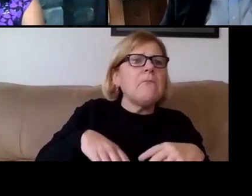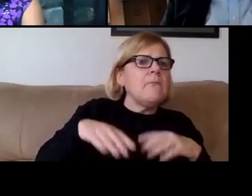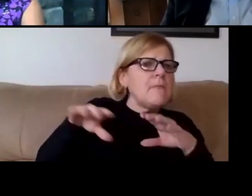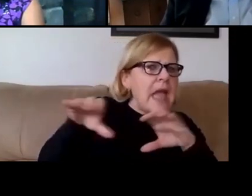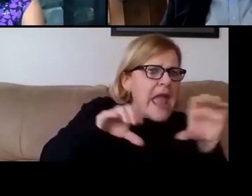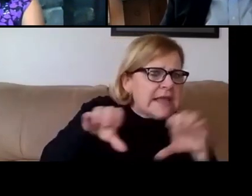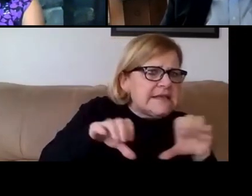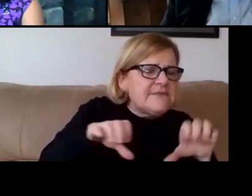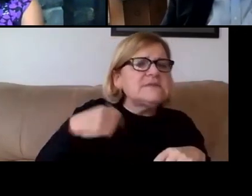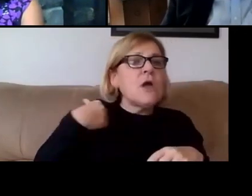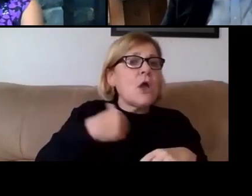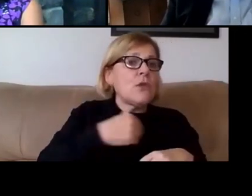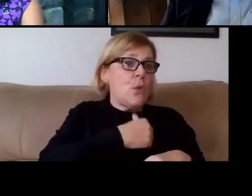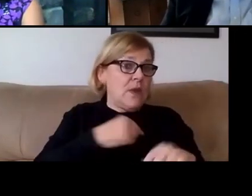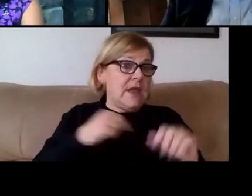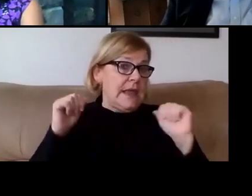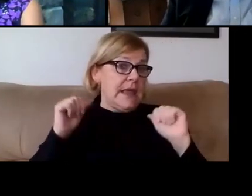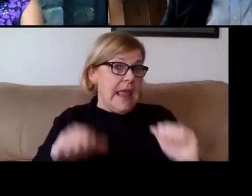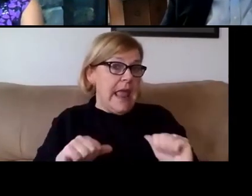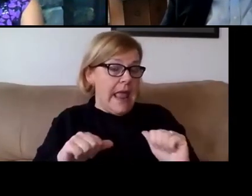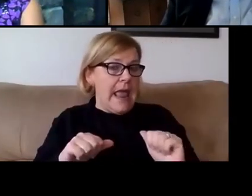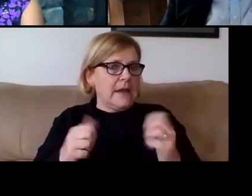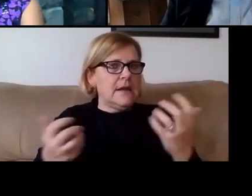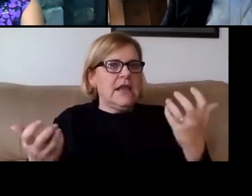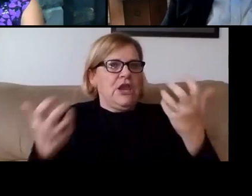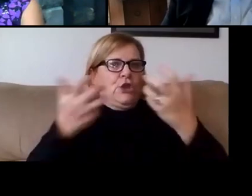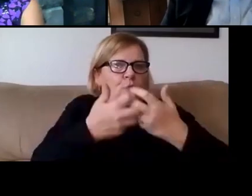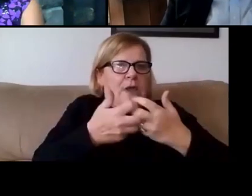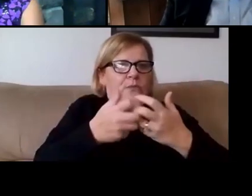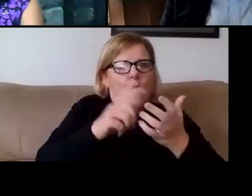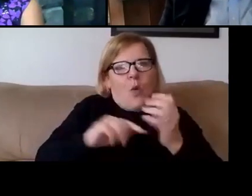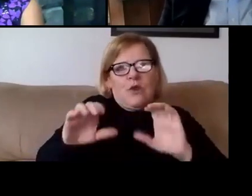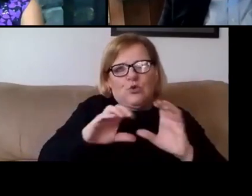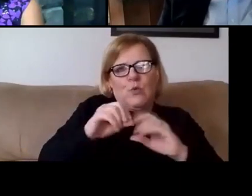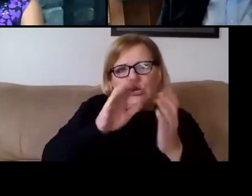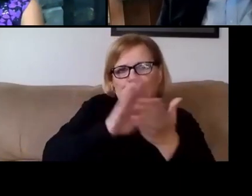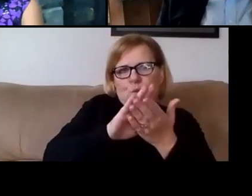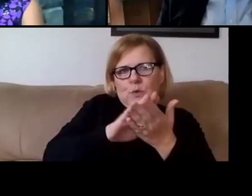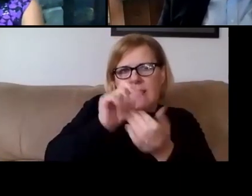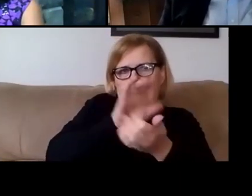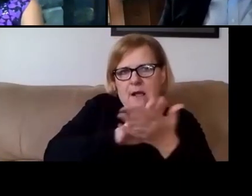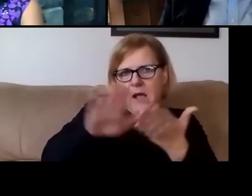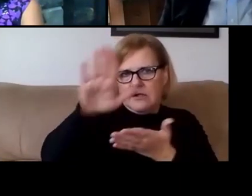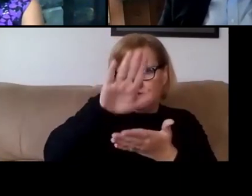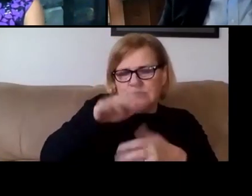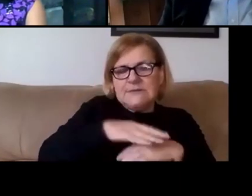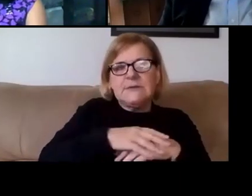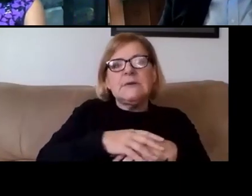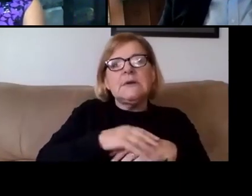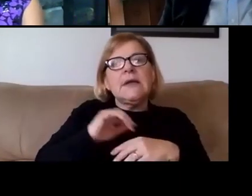that we can integrate with what we do in our schools and colleges and our units